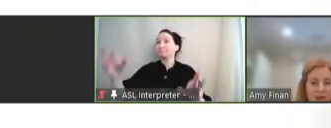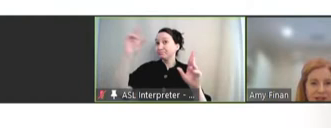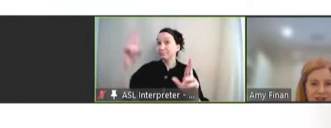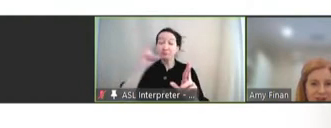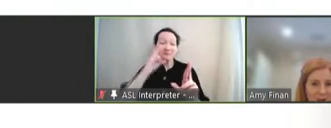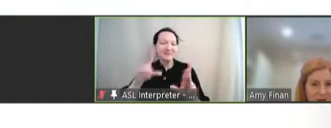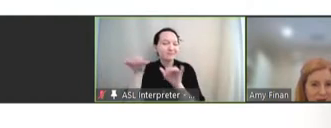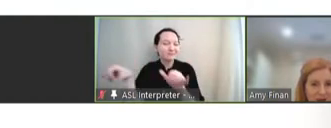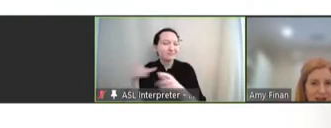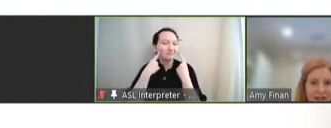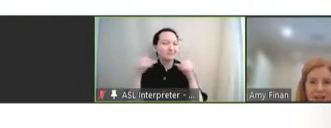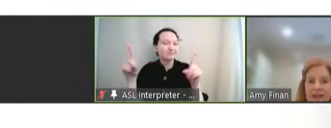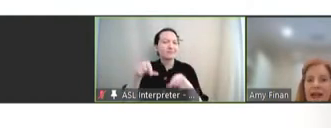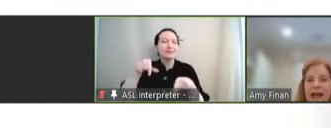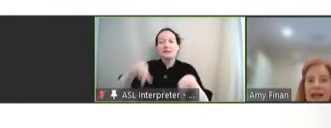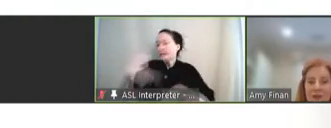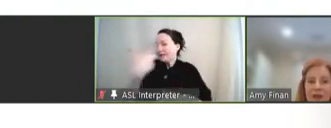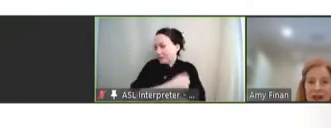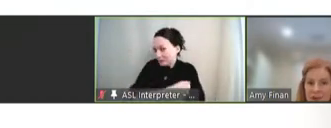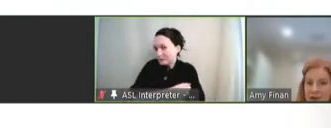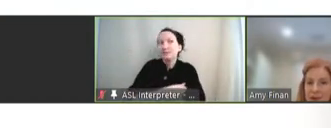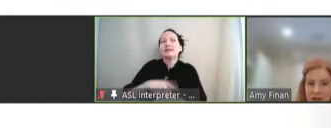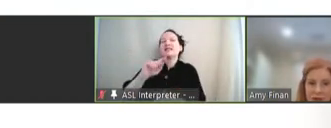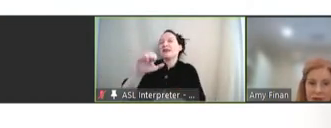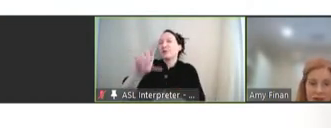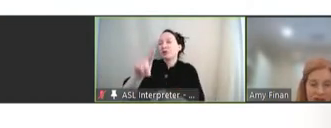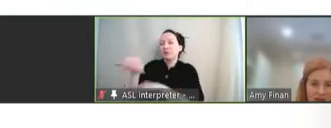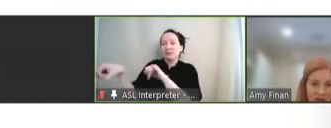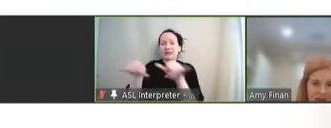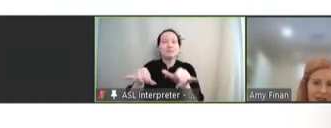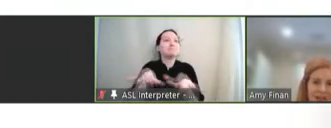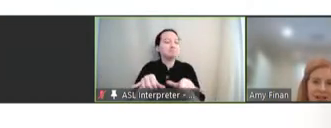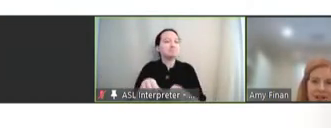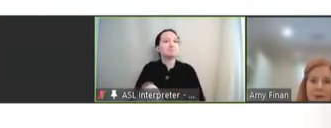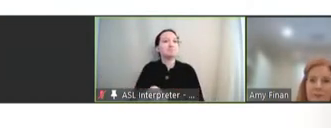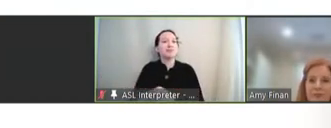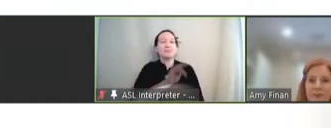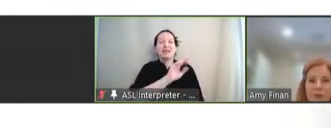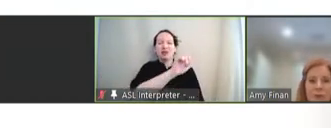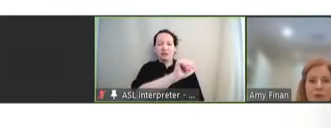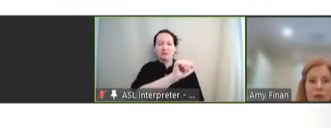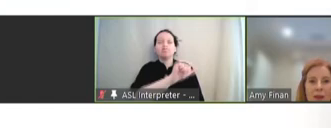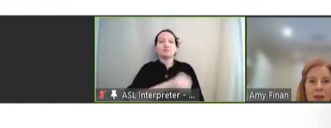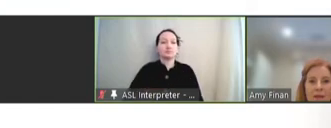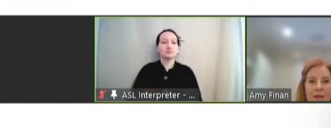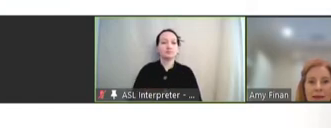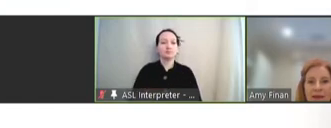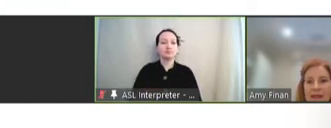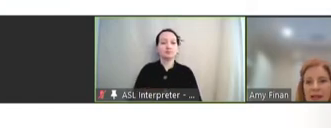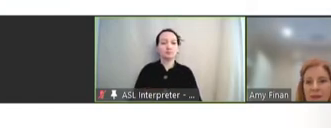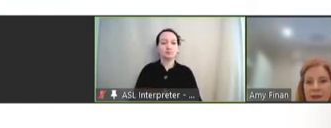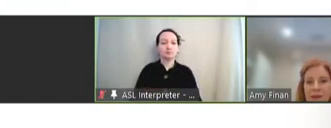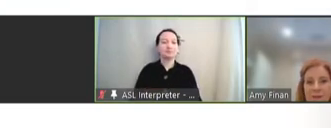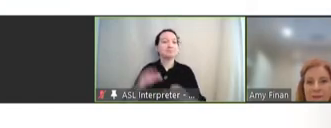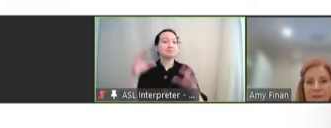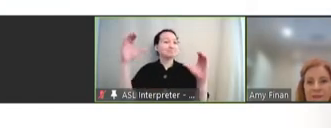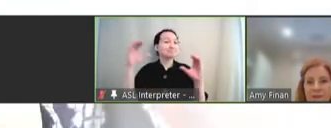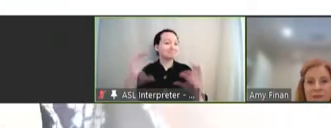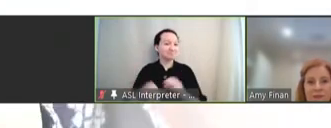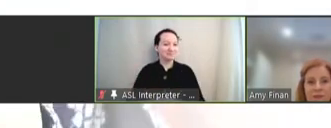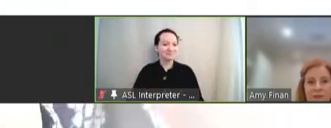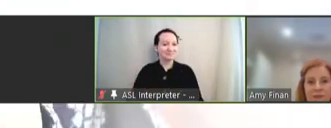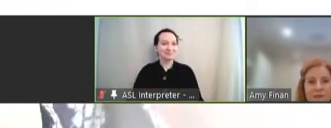successes with this vaccine as we have with the typhoid conjugate vaccines. Next slide, please.